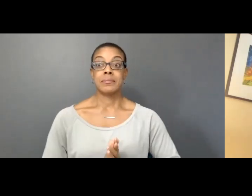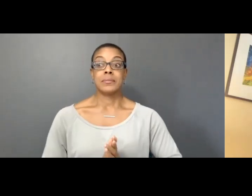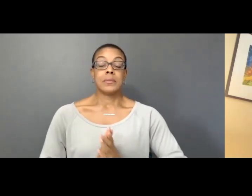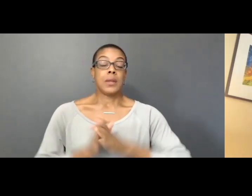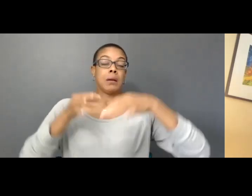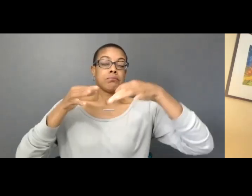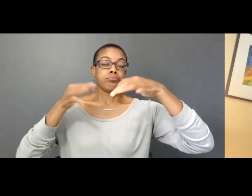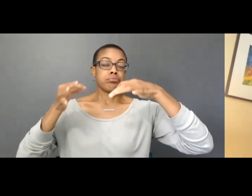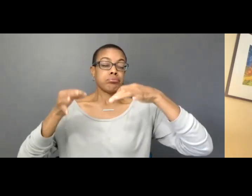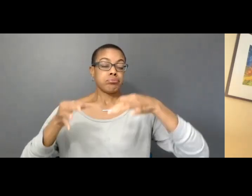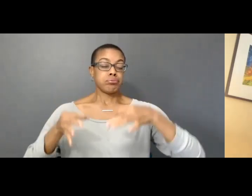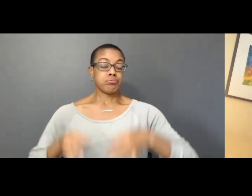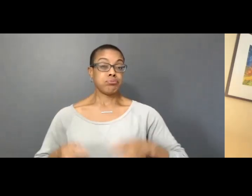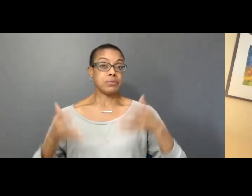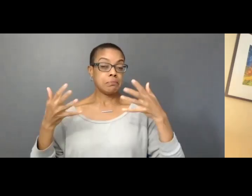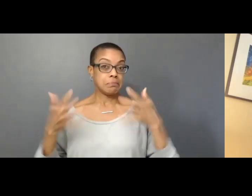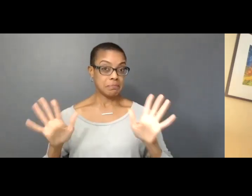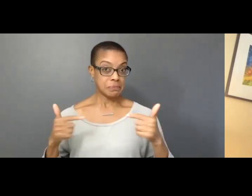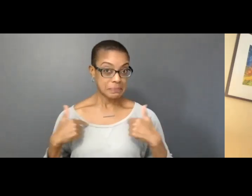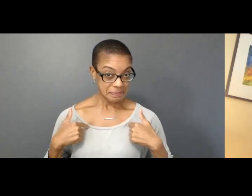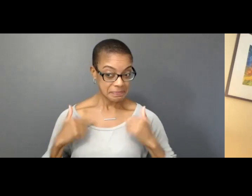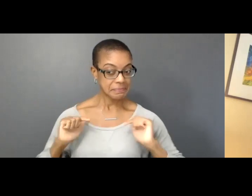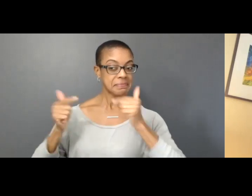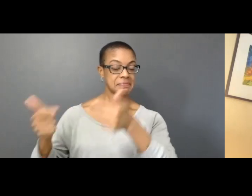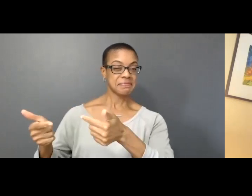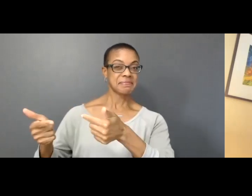have to say for now so I'm going to pass it off